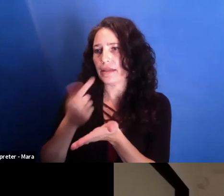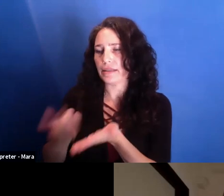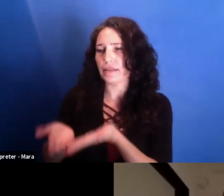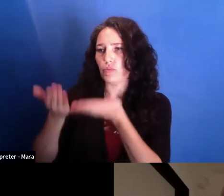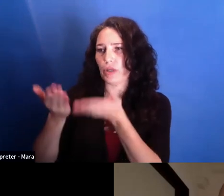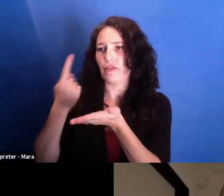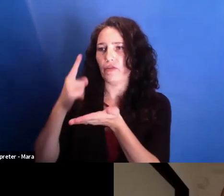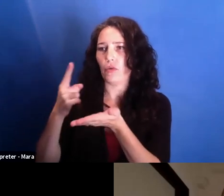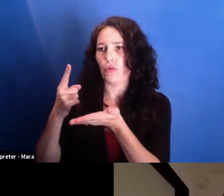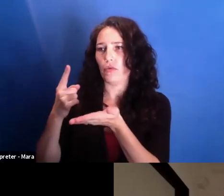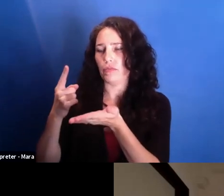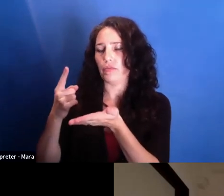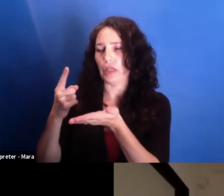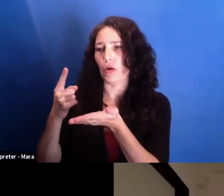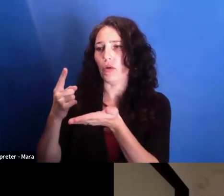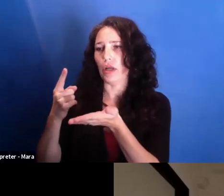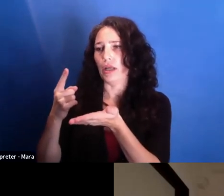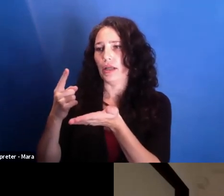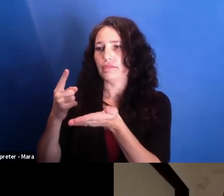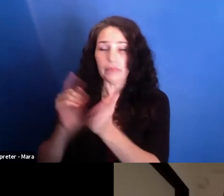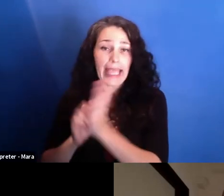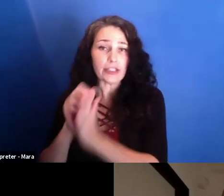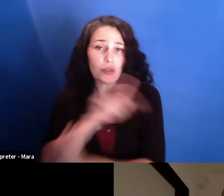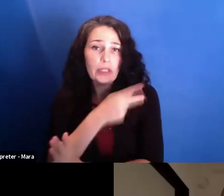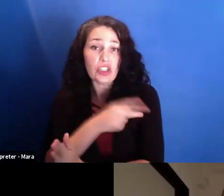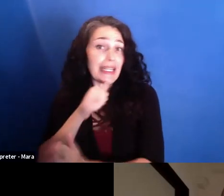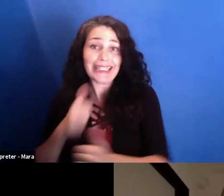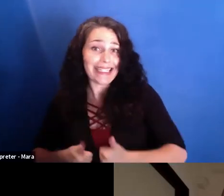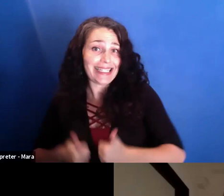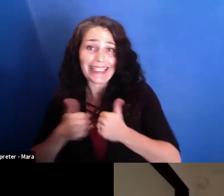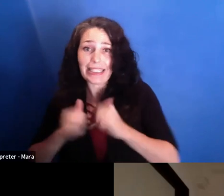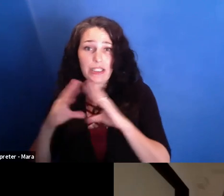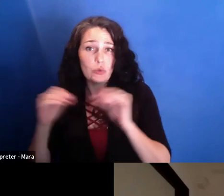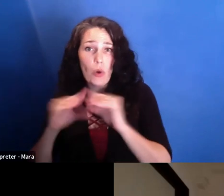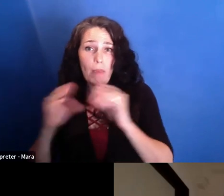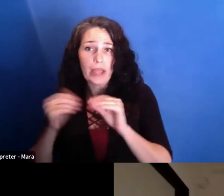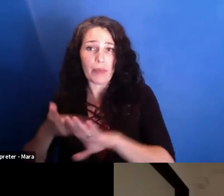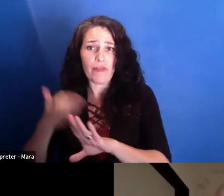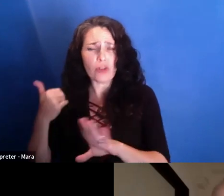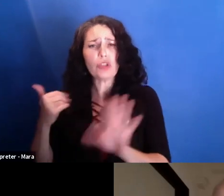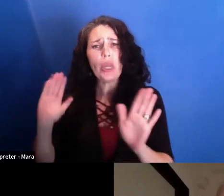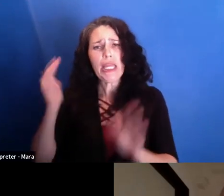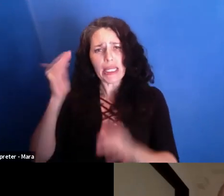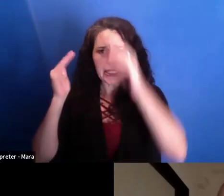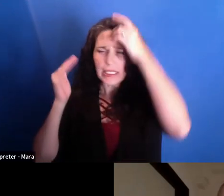And then he had this camp for cancer kids in the backyard of his parents' place. So it seemed like a genuine, good person.